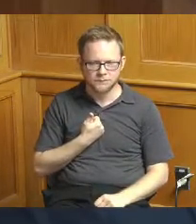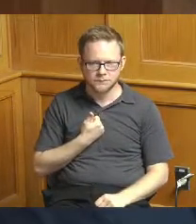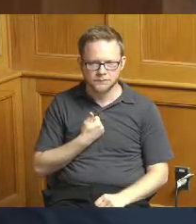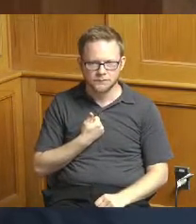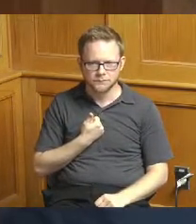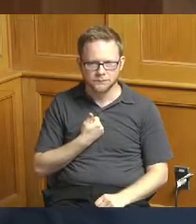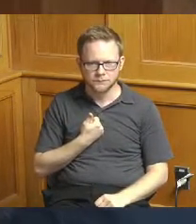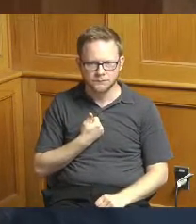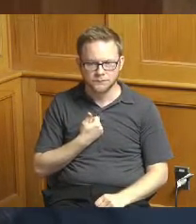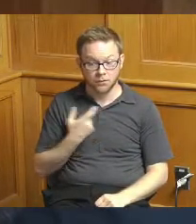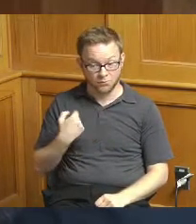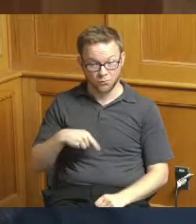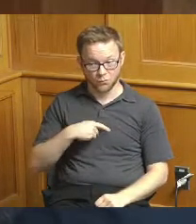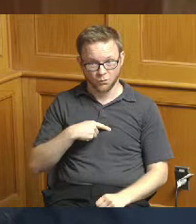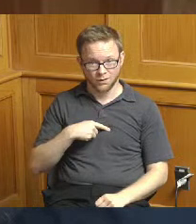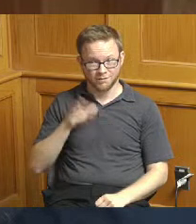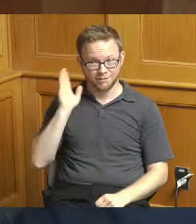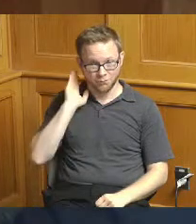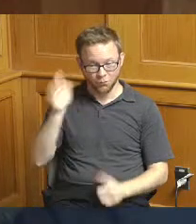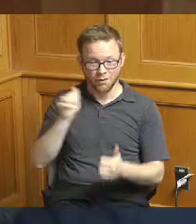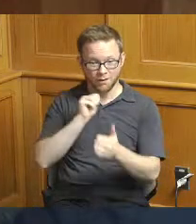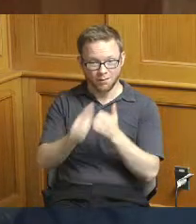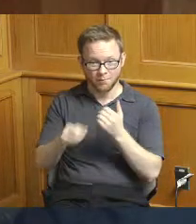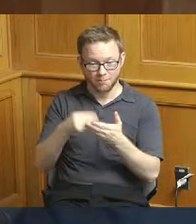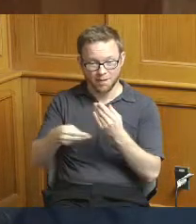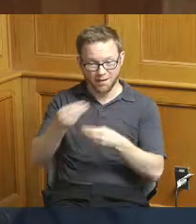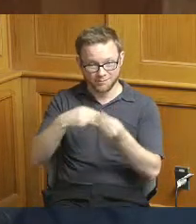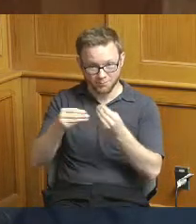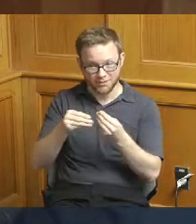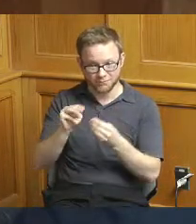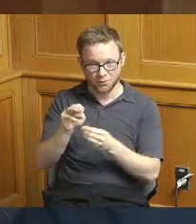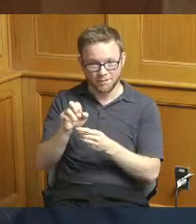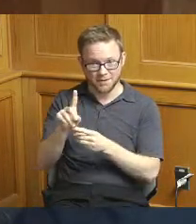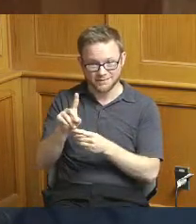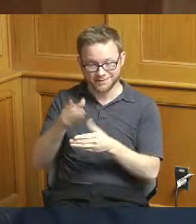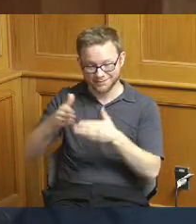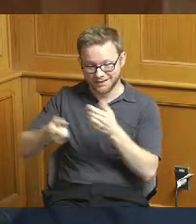passing a budget for MSD at the end of the year yep we're going to have that budget next month